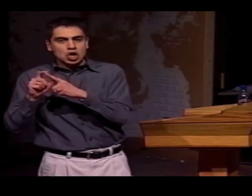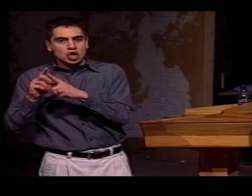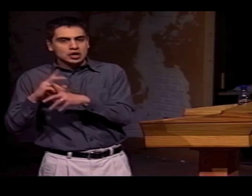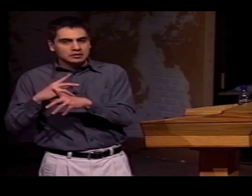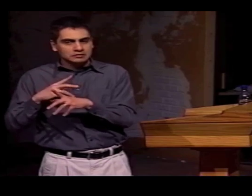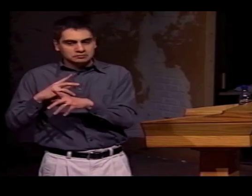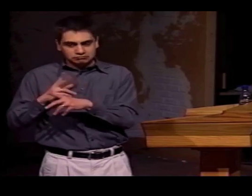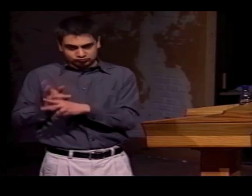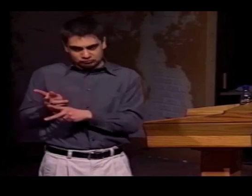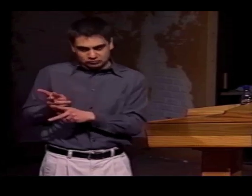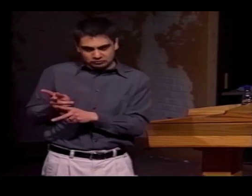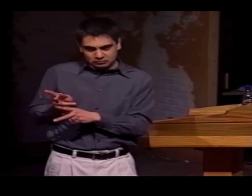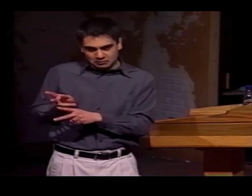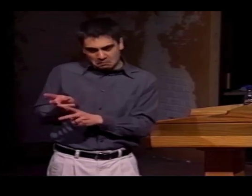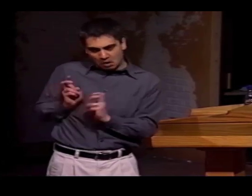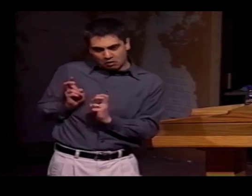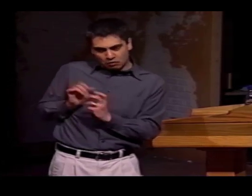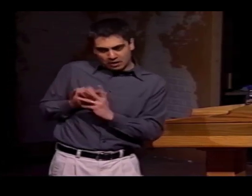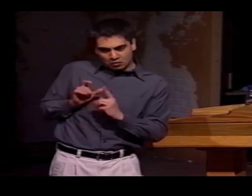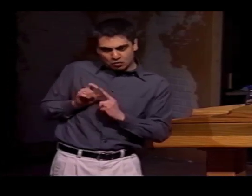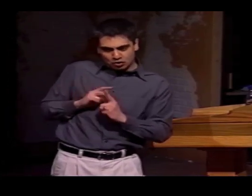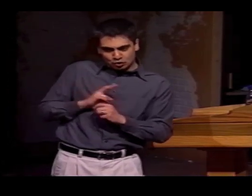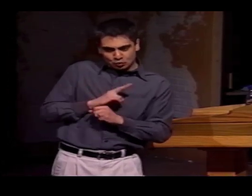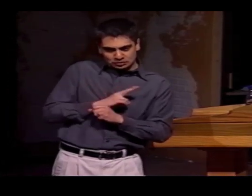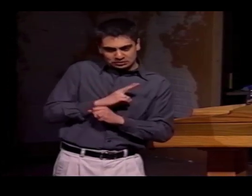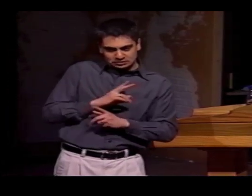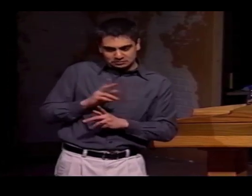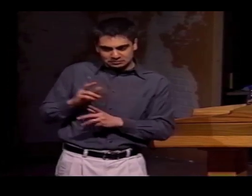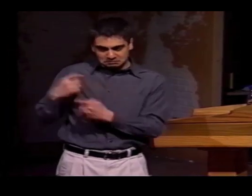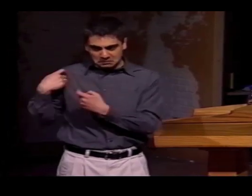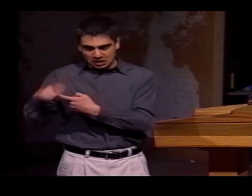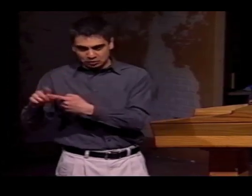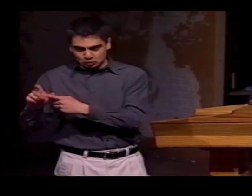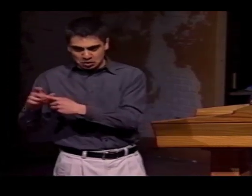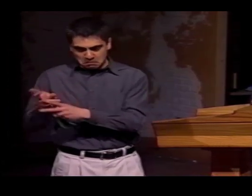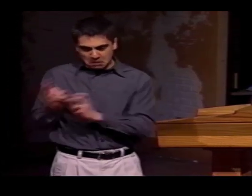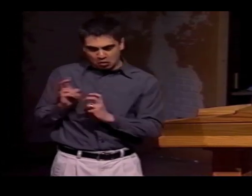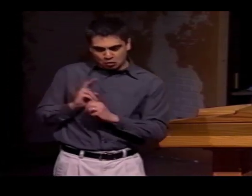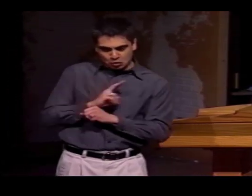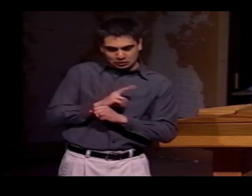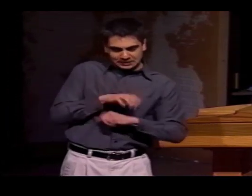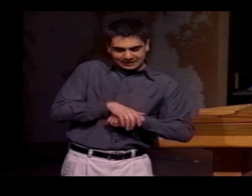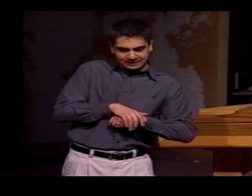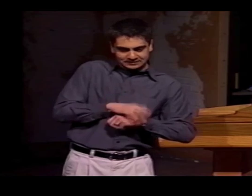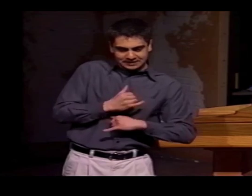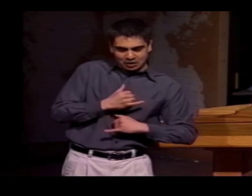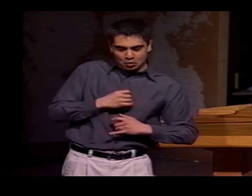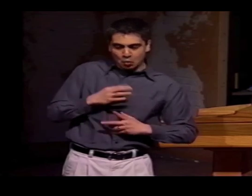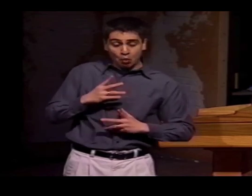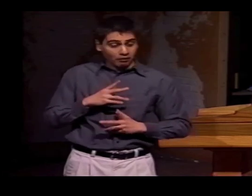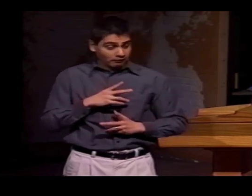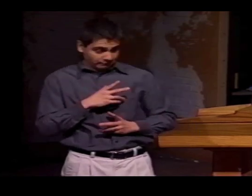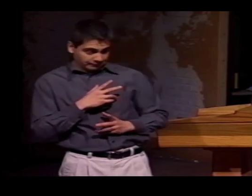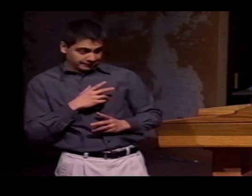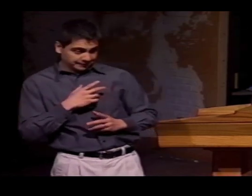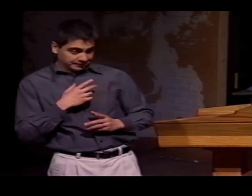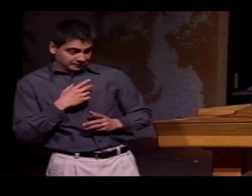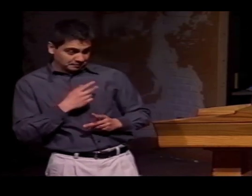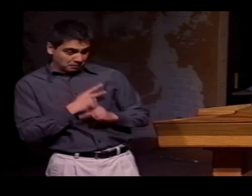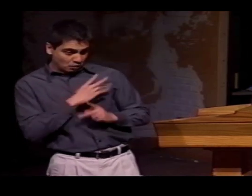OF THE WORD CHOICES, THE BORROWED USES, OR THE BORROWED WORDS